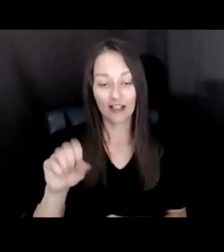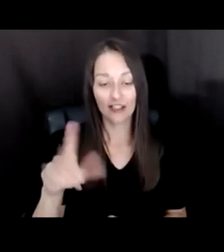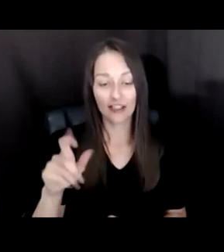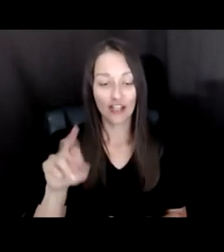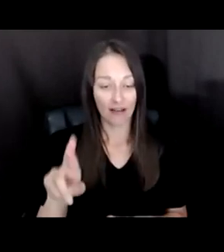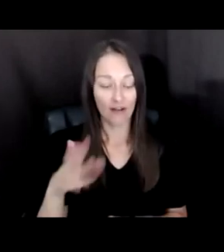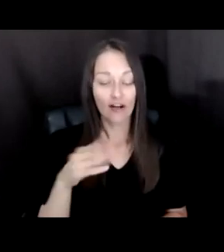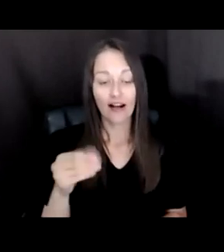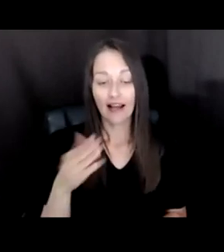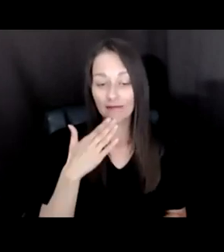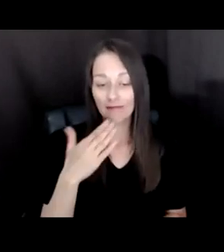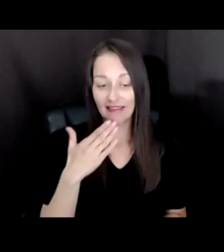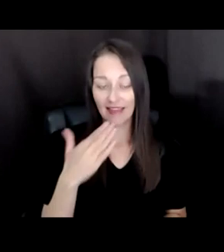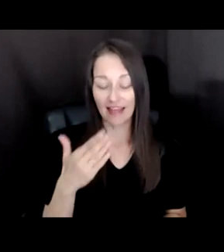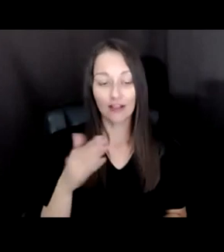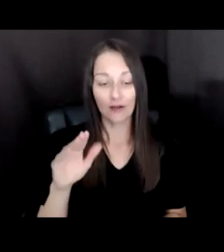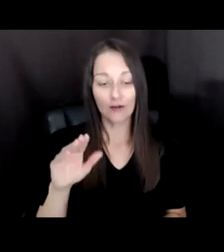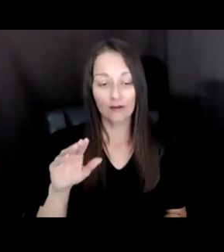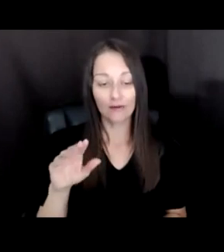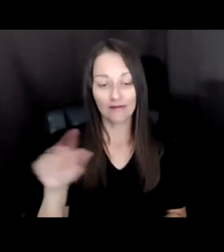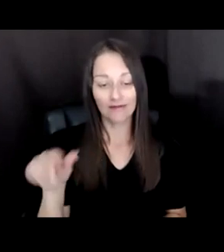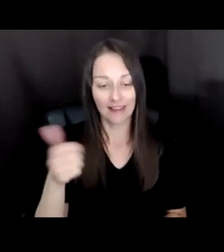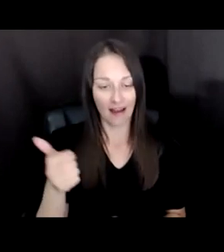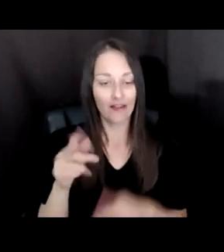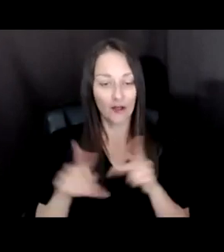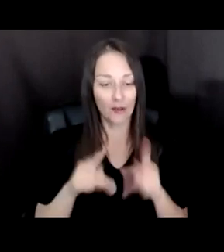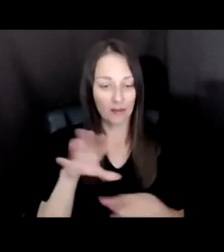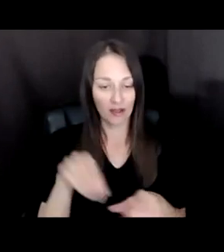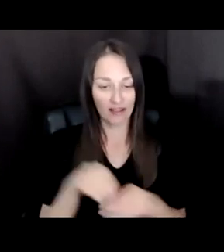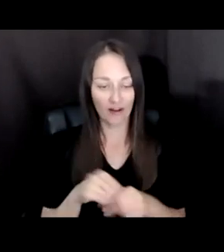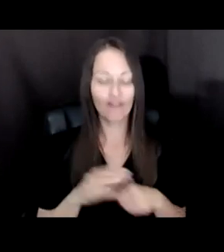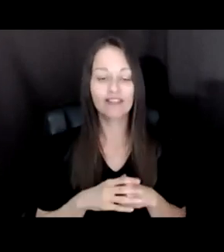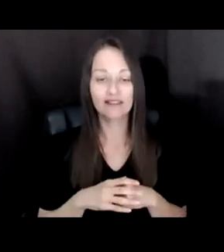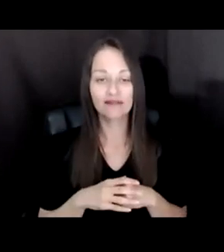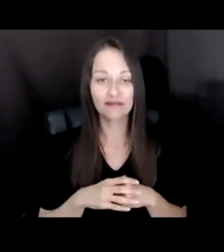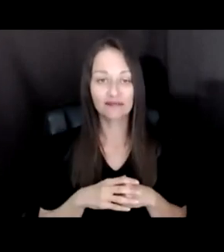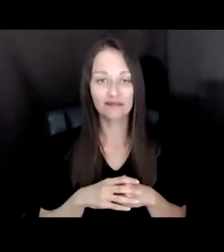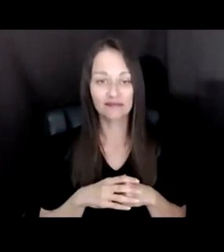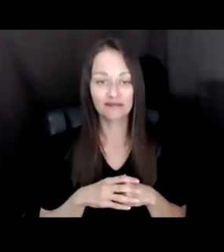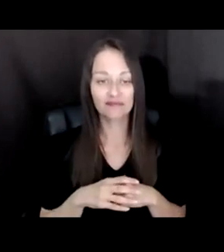STAGE OF THE REPORT'S DEVELOPMENT. I SHOULD TELL YOU WHY APART FROM THE BENEFIT FOR THE NEA'S MEDIA